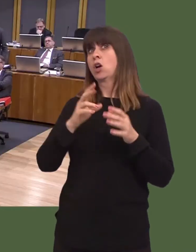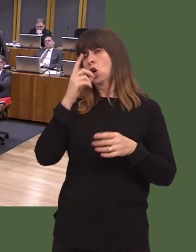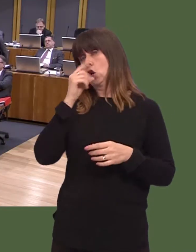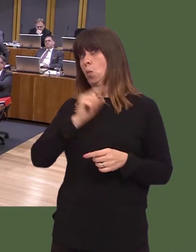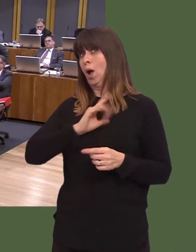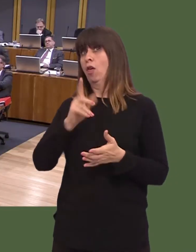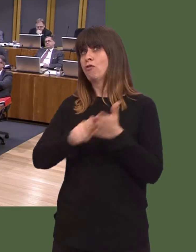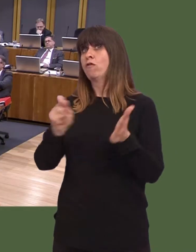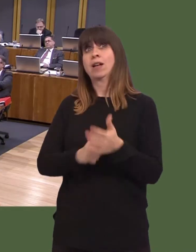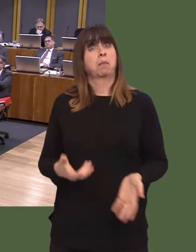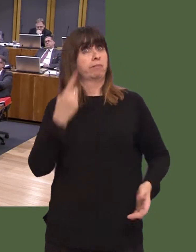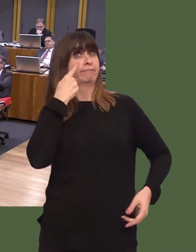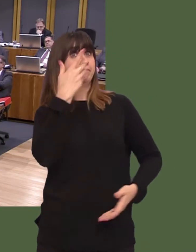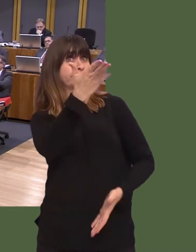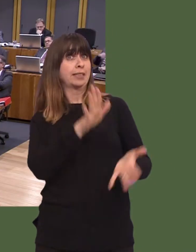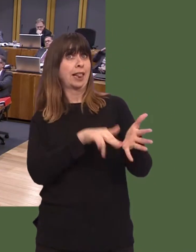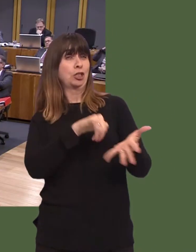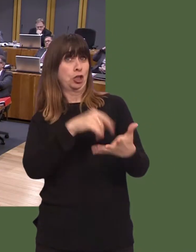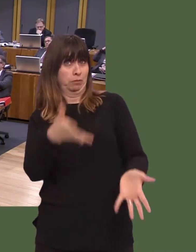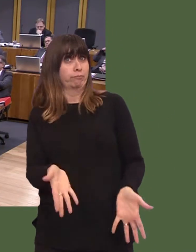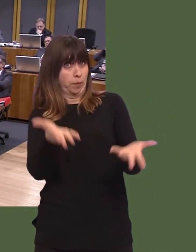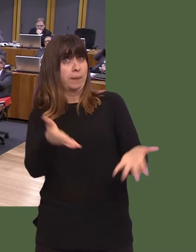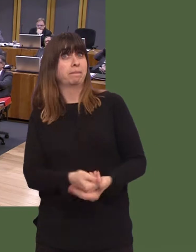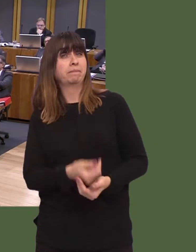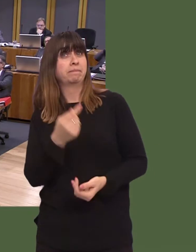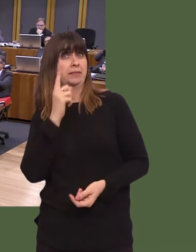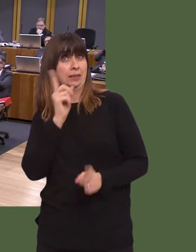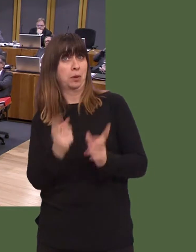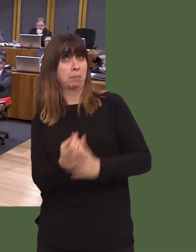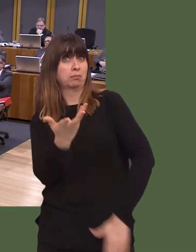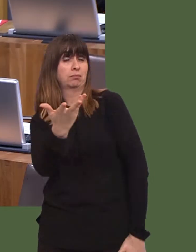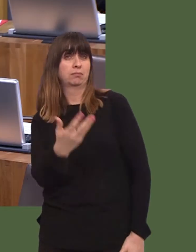Carwyn Jones: Well, first things first, I should thank the leader of UKIP and, indeed,